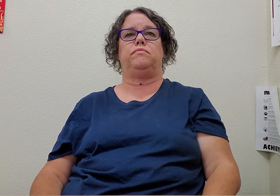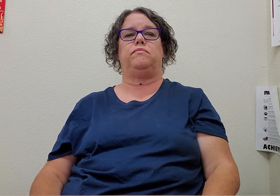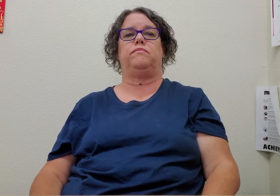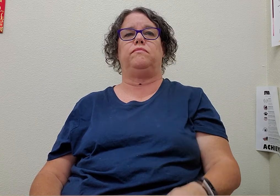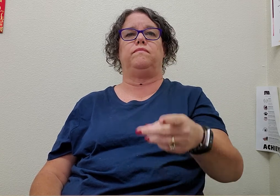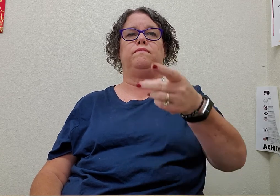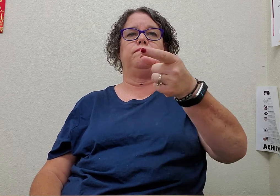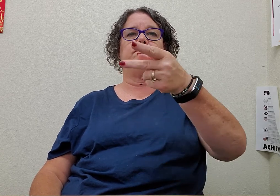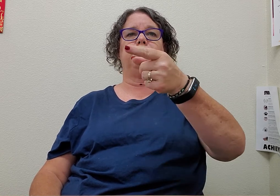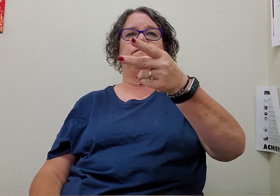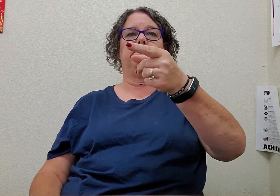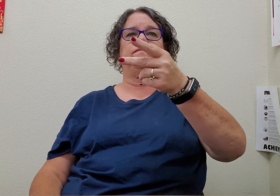dog